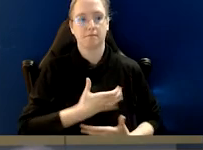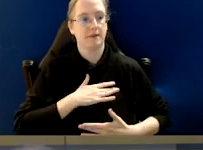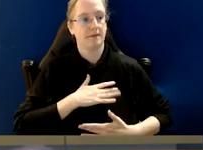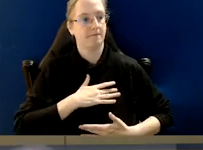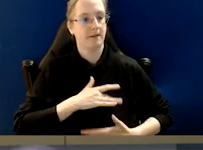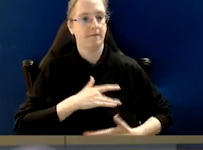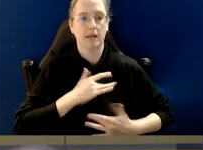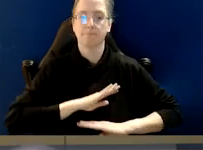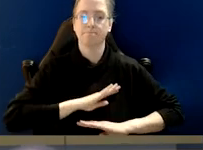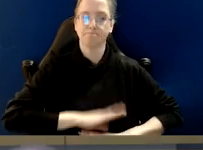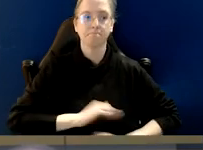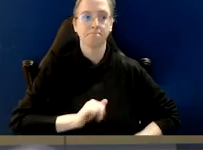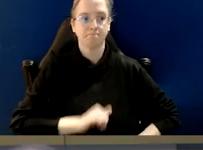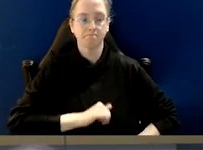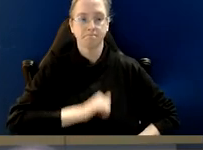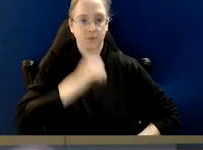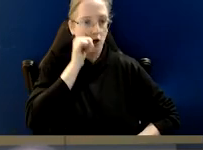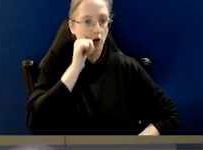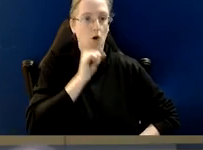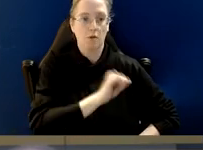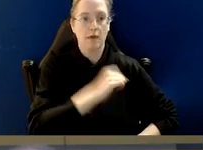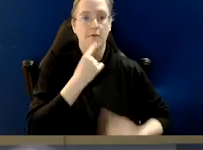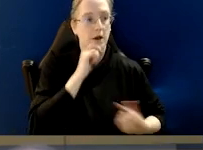them security that their information